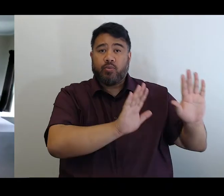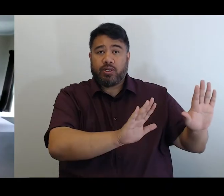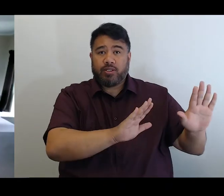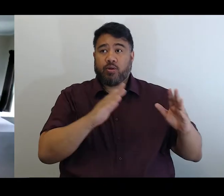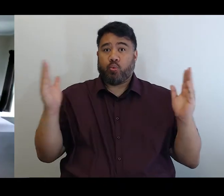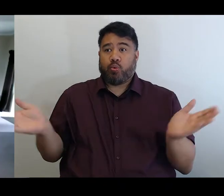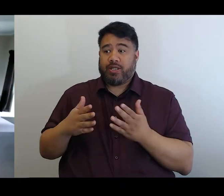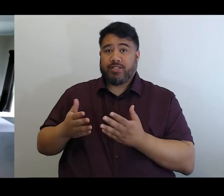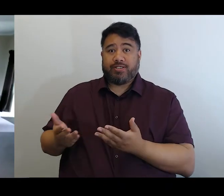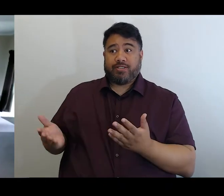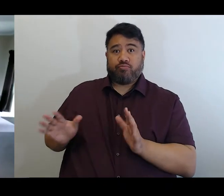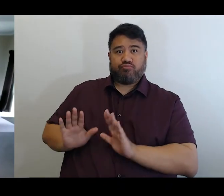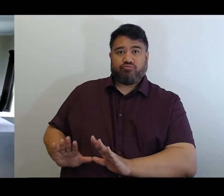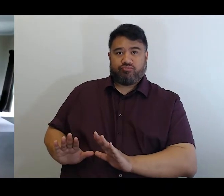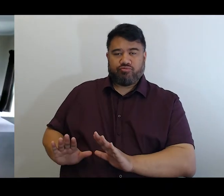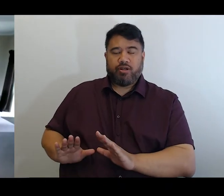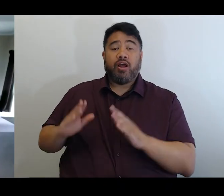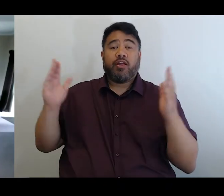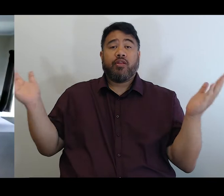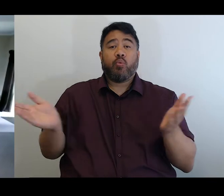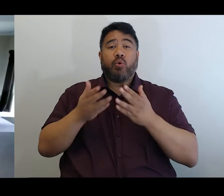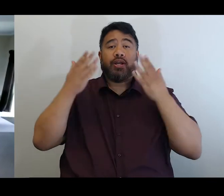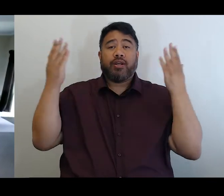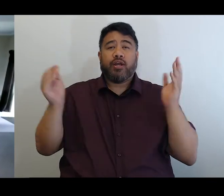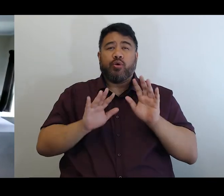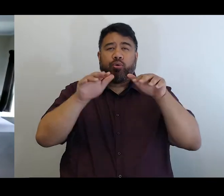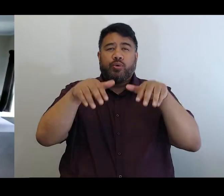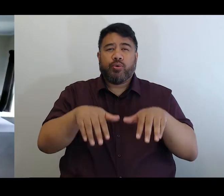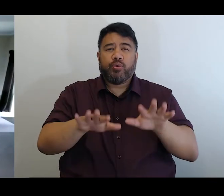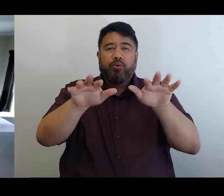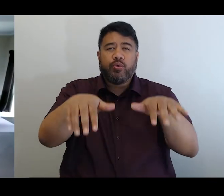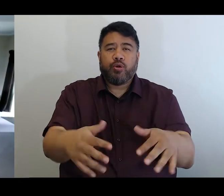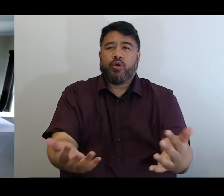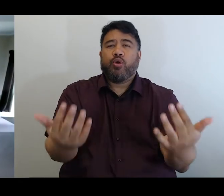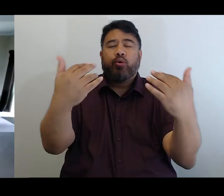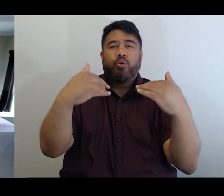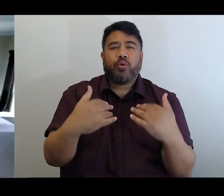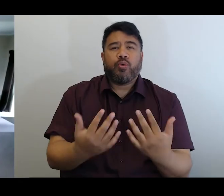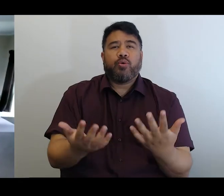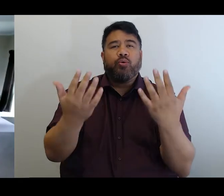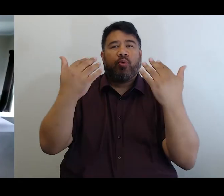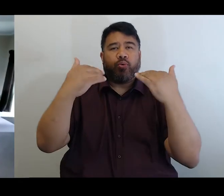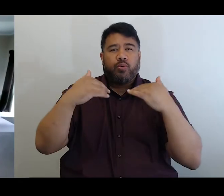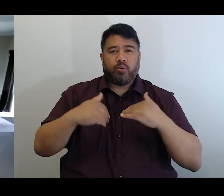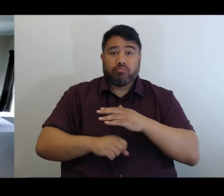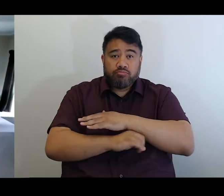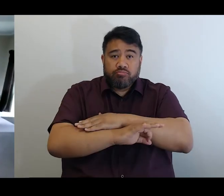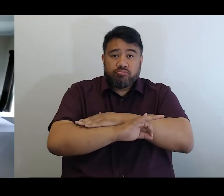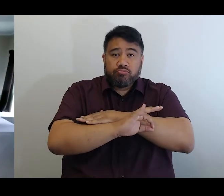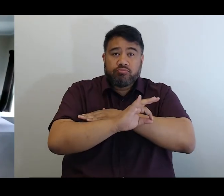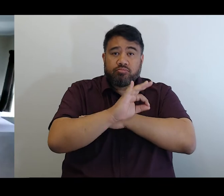and let the wind blow over the oceans, let wind blow over the land and let the day dawn with a glorious day.